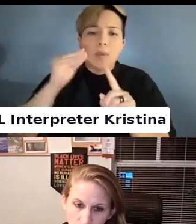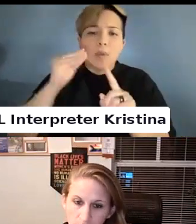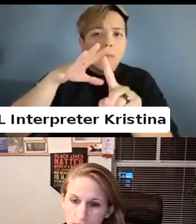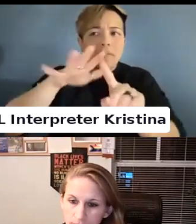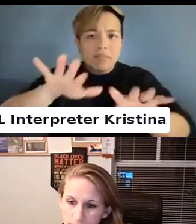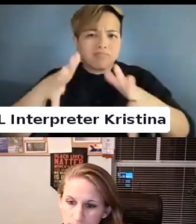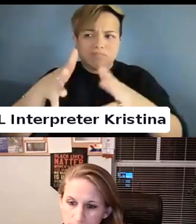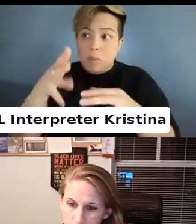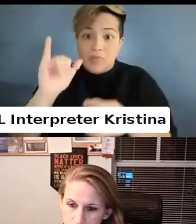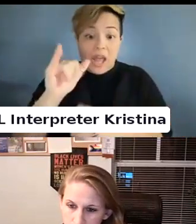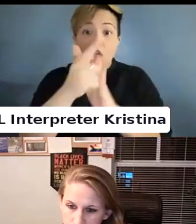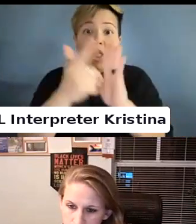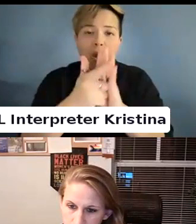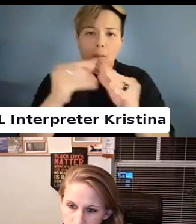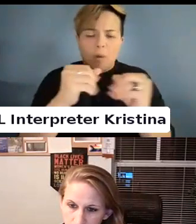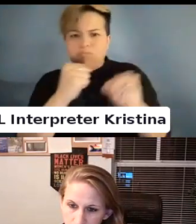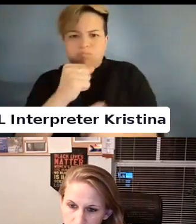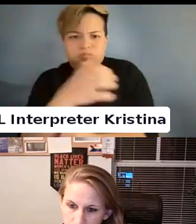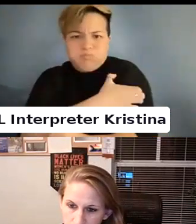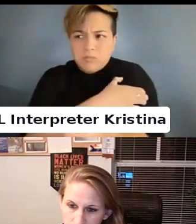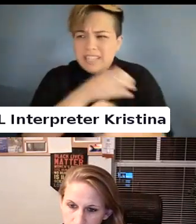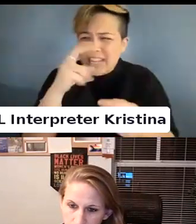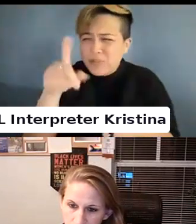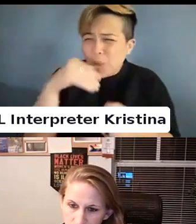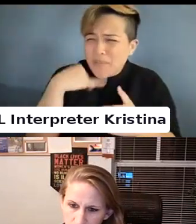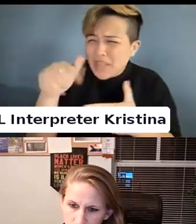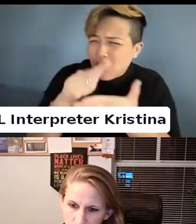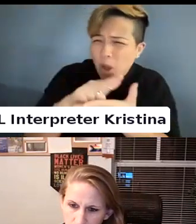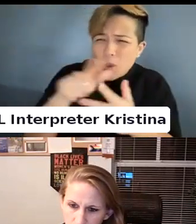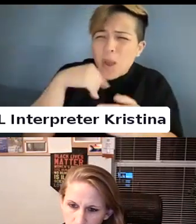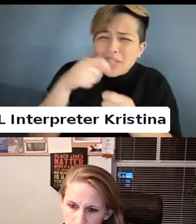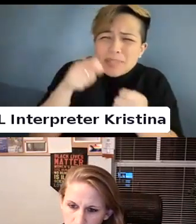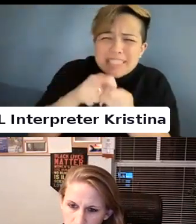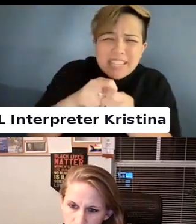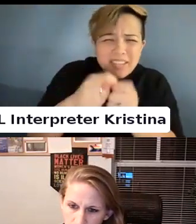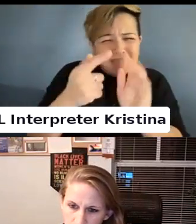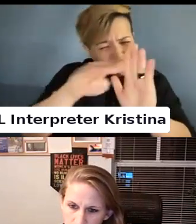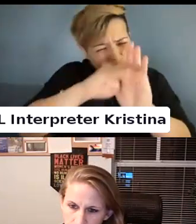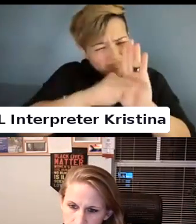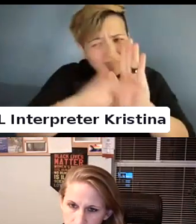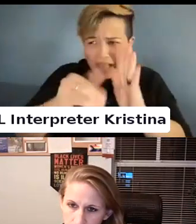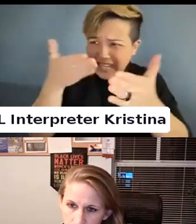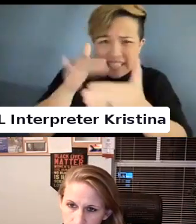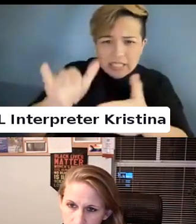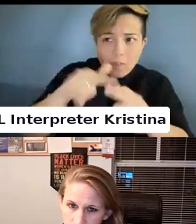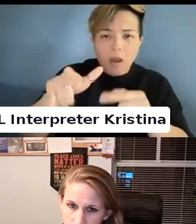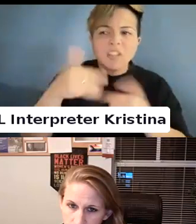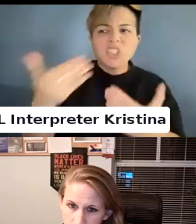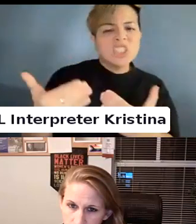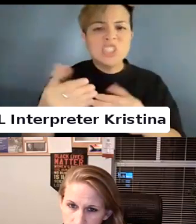with existing laws even if they don't have specific statutes against it. We see that it has almost been okay.